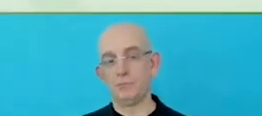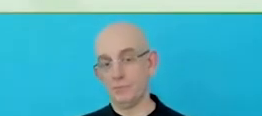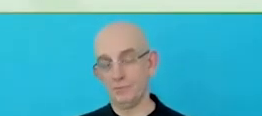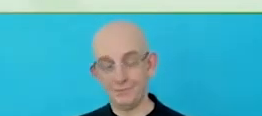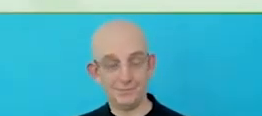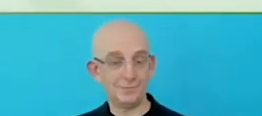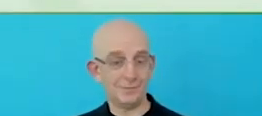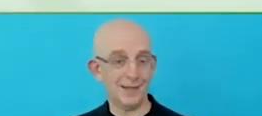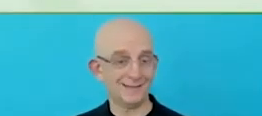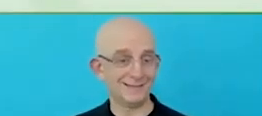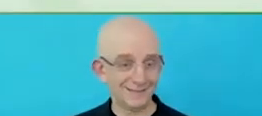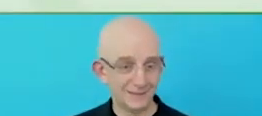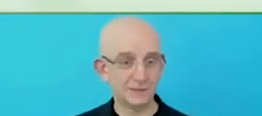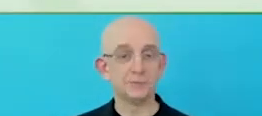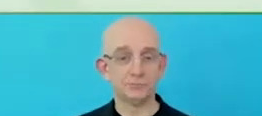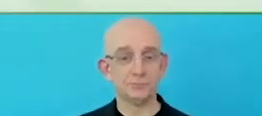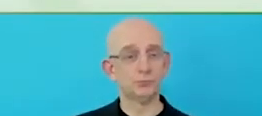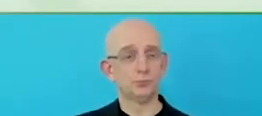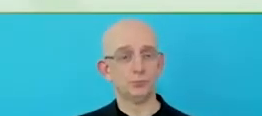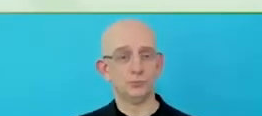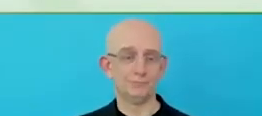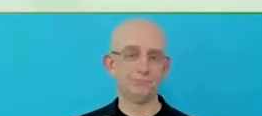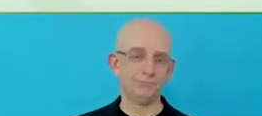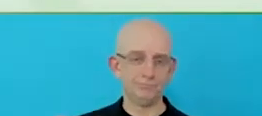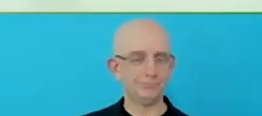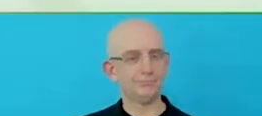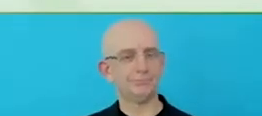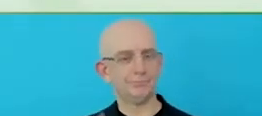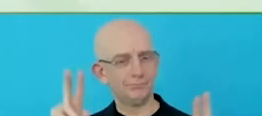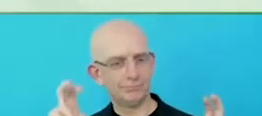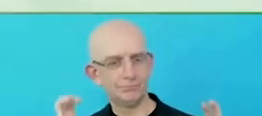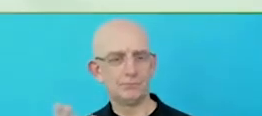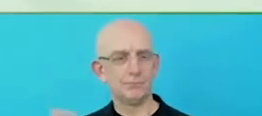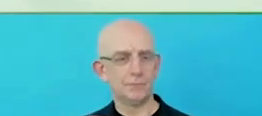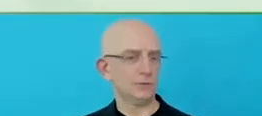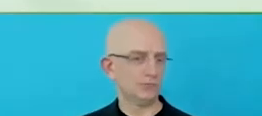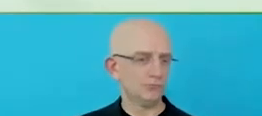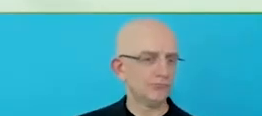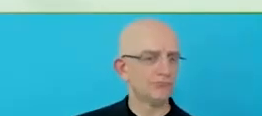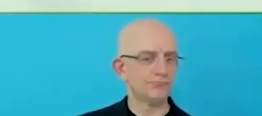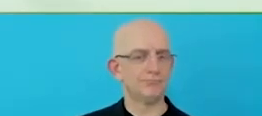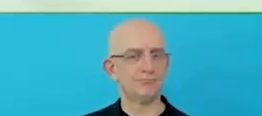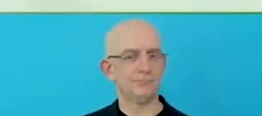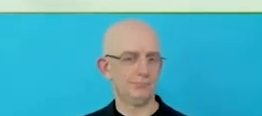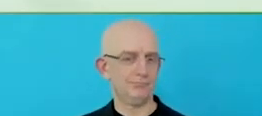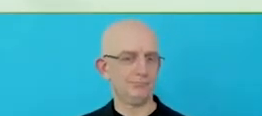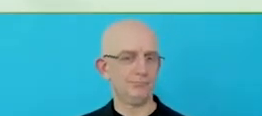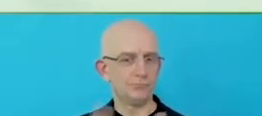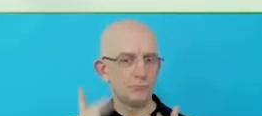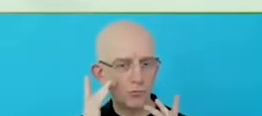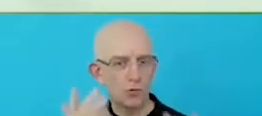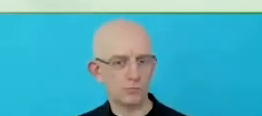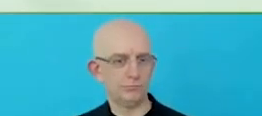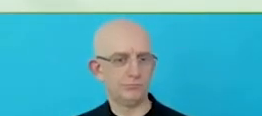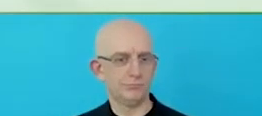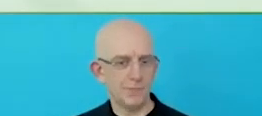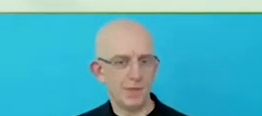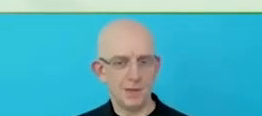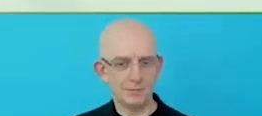barriers to economic opportunity and across our markets, the strategies of their being formed and being developed at really kind